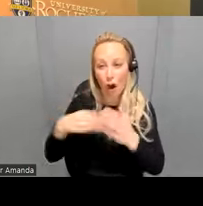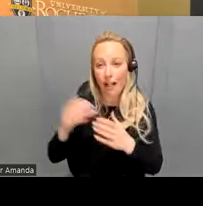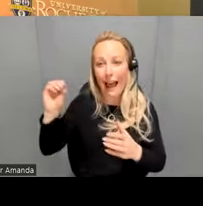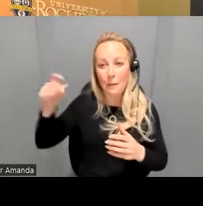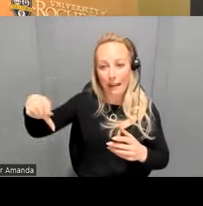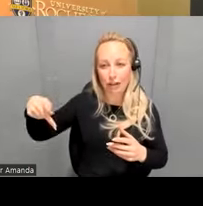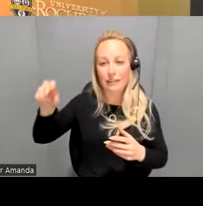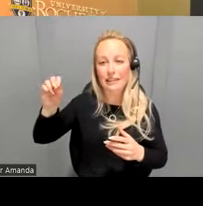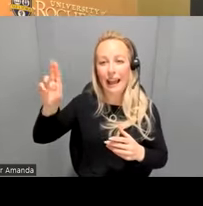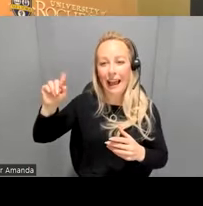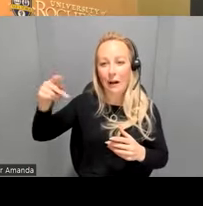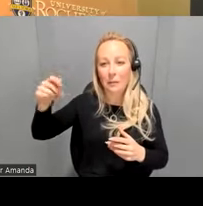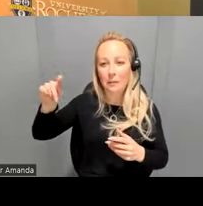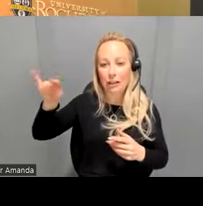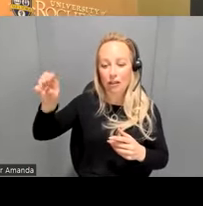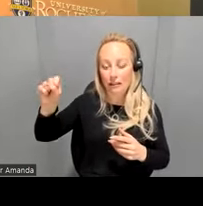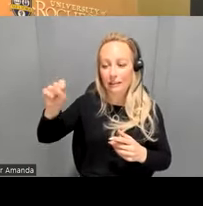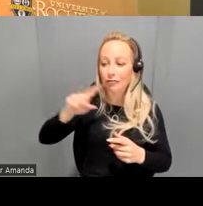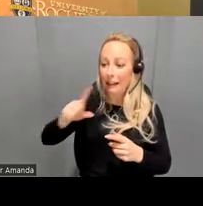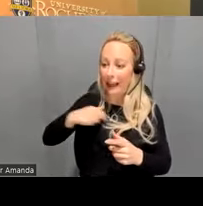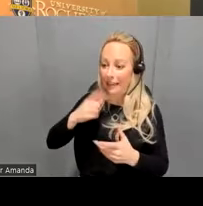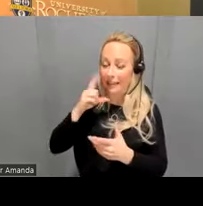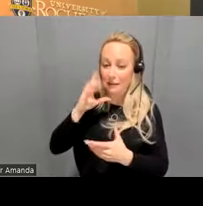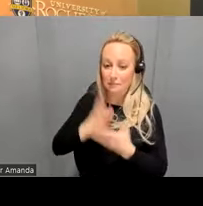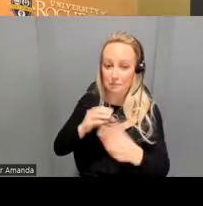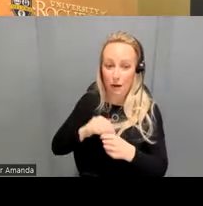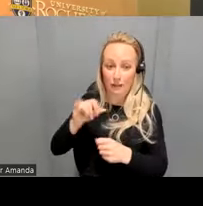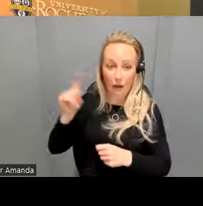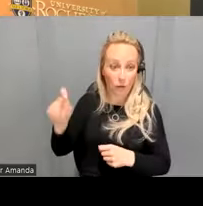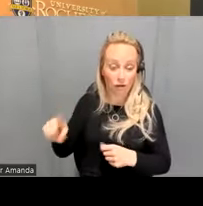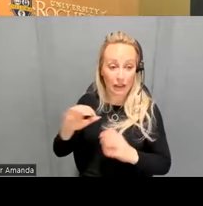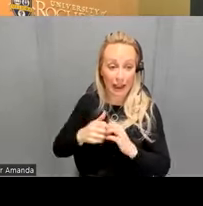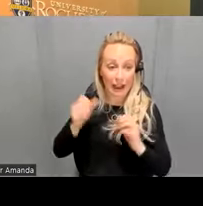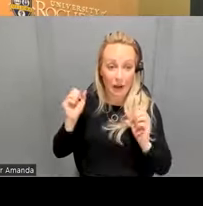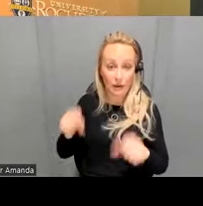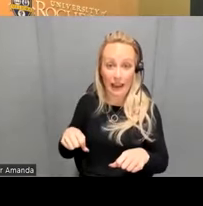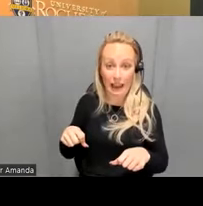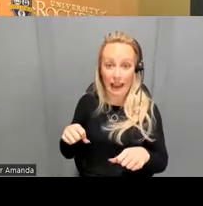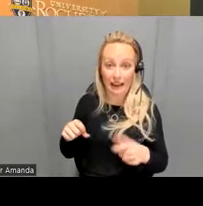so I think part of the question is you know how can so I'm observing with like the coaching for